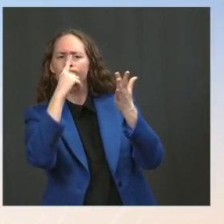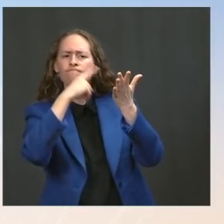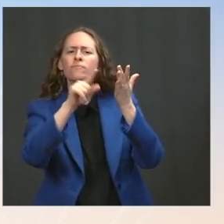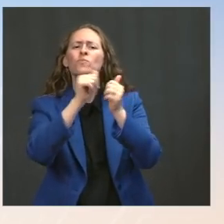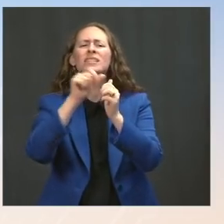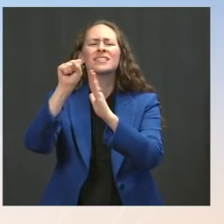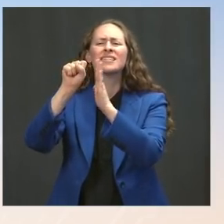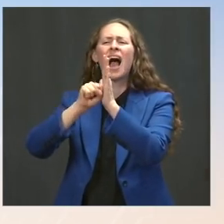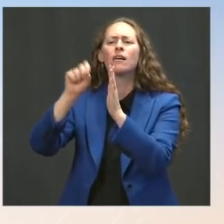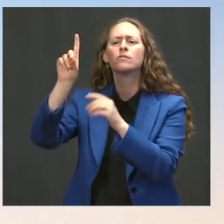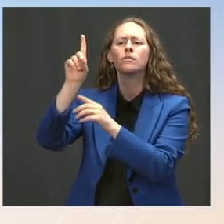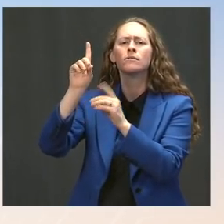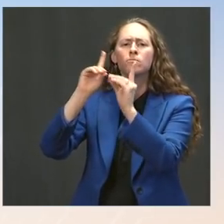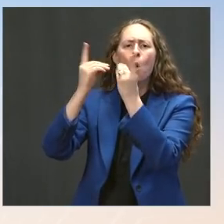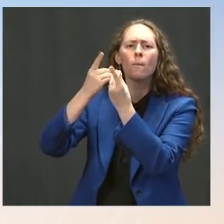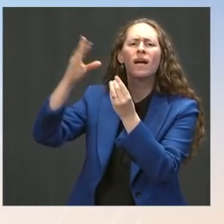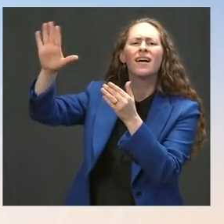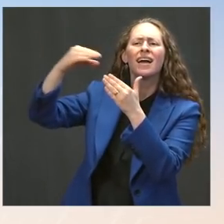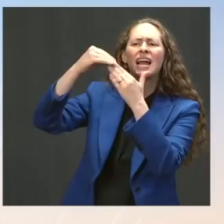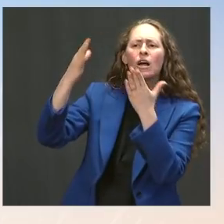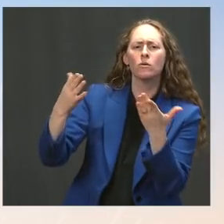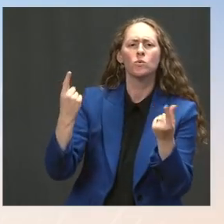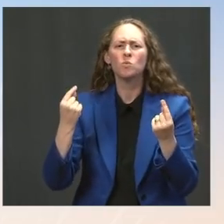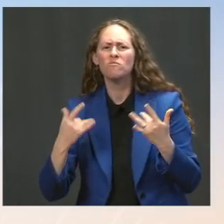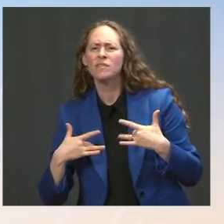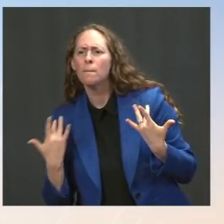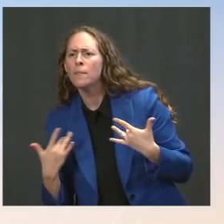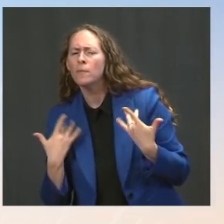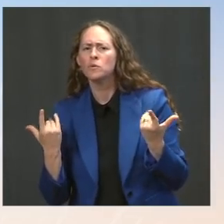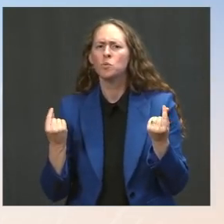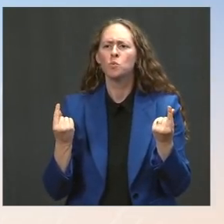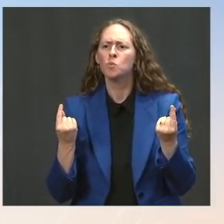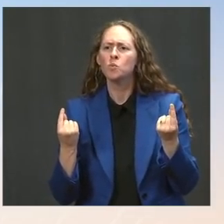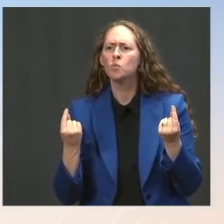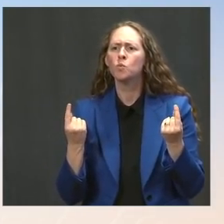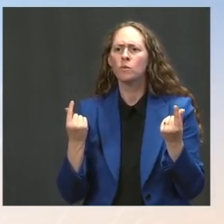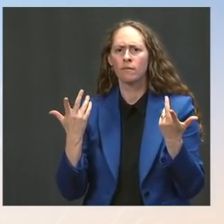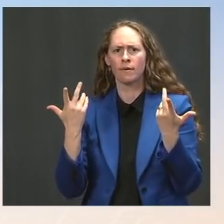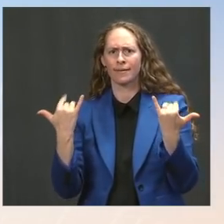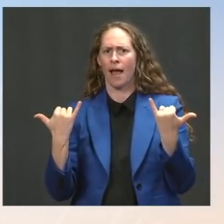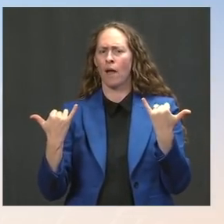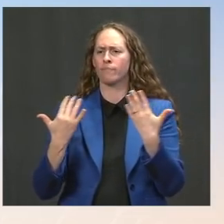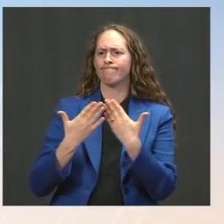urge calm, and support Tunisian efforts to move forward in line with democratic principles.